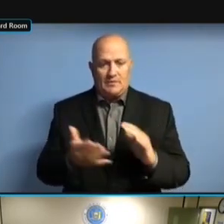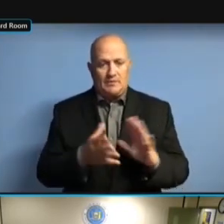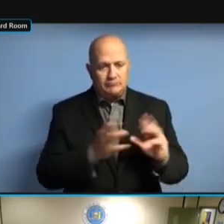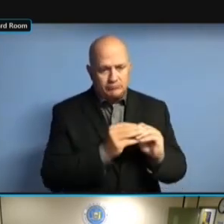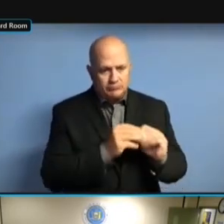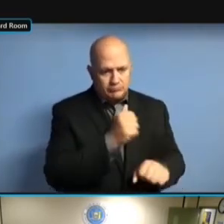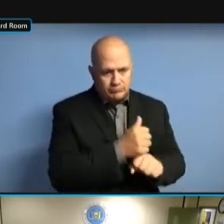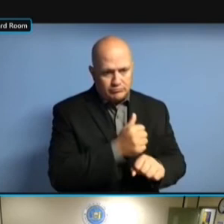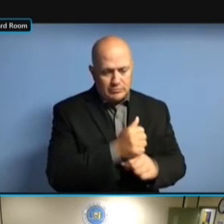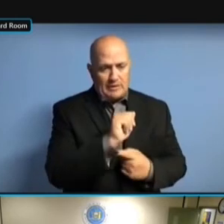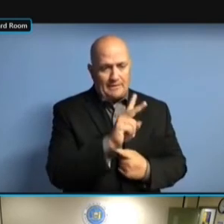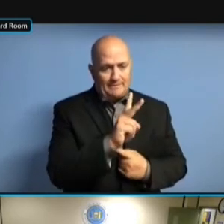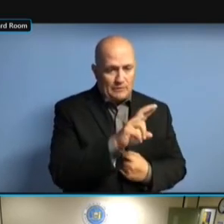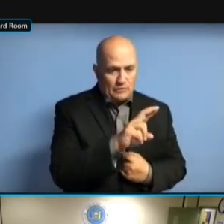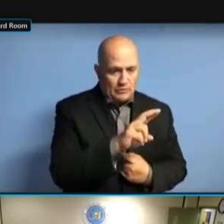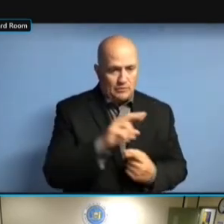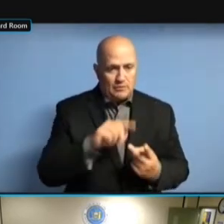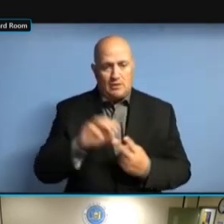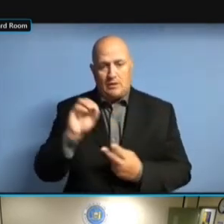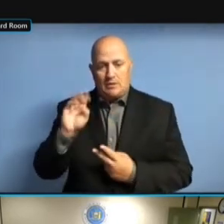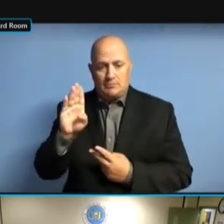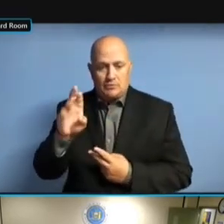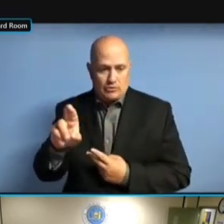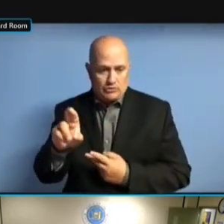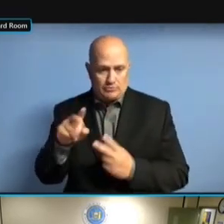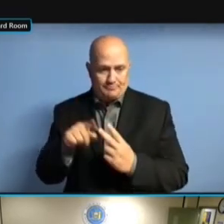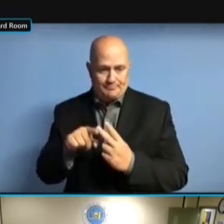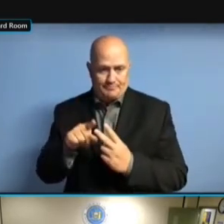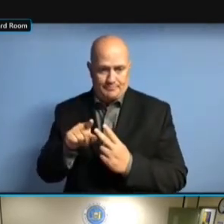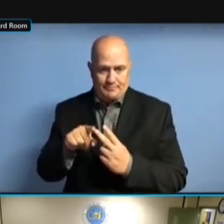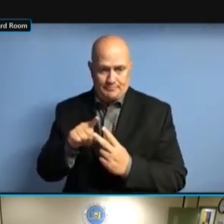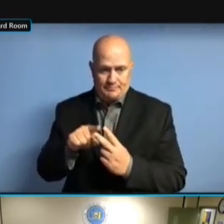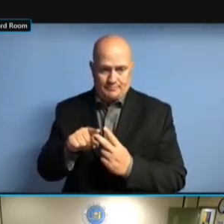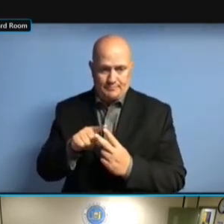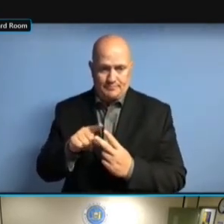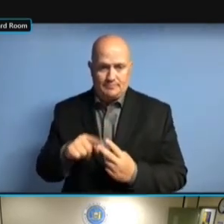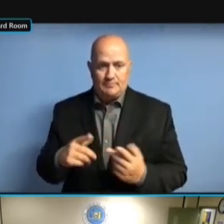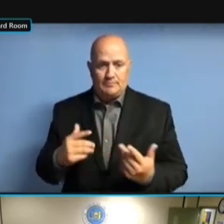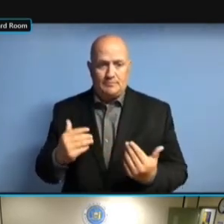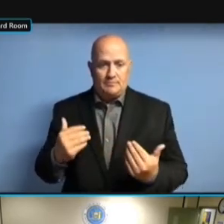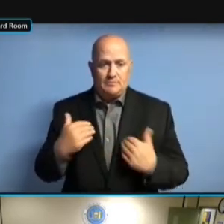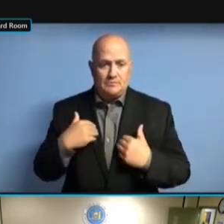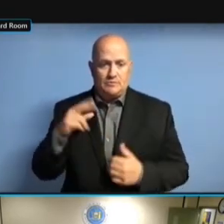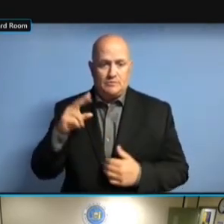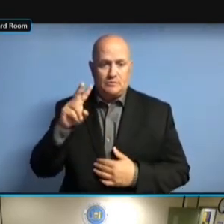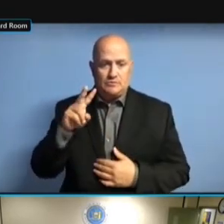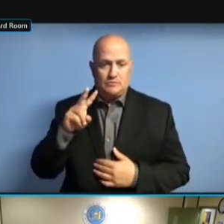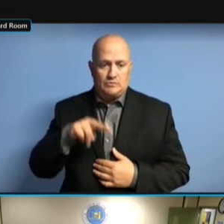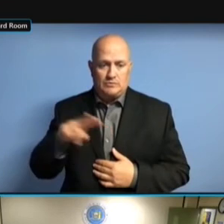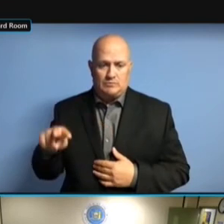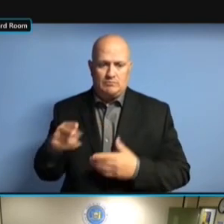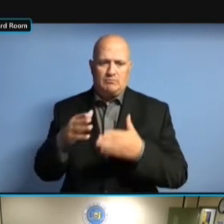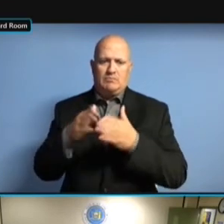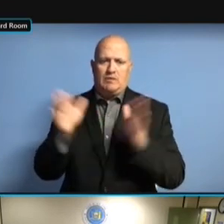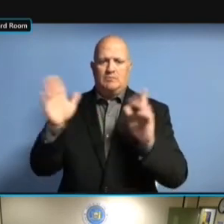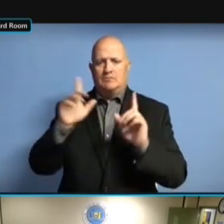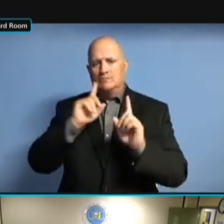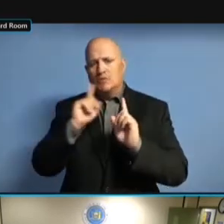MEETINGS WITH I.T. COMPLIANCE ON MEETINGS WITH I.T. COMPLIANCE ON THE MEETINGS WITH I.T. COMPLIANCE ON THE PUBLIC MEETINGS WITH I.T. COMPLIANCE ON THE PUBLIC REPORTING MEETINGS WITH I.T. COMPLIANCE ON THE PUBLIC REPORTING PAGE. THE PUBLIC REPORTING PAGE. THE PUBLIC REPORTING PAGE. FOR THE PUBLIC REPORTING PAGE. FOR THE THE PUBLIC REPORTING PAGE. FOR THE WEBSITE, THE PUBLIC REPORTING PAGE. FOR THE WEBSITE, AS THE PUBLIC REPORTING PAGE. FOR THE WEBSITE, AS MENTIONED THE PUBLIC REPORTING PAGE. FOR THE WEBSITE, AS MENTIONED A FOR THE WEBSITE, AS MENTIONED A FOR THE WEBSITE, AS MENTIONED A FEW FOR THE WEBSITE, AS MENTIONED A FEW MINUTES